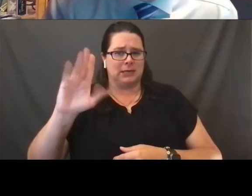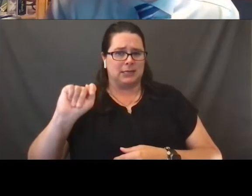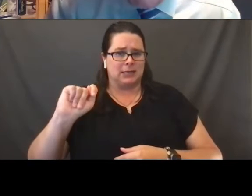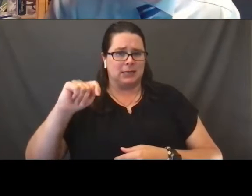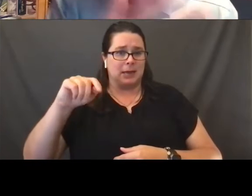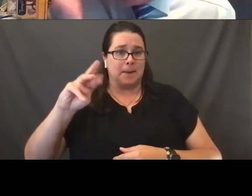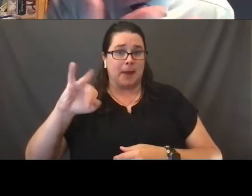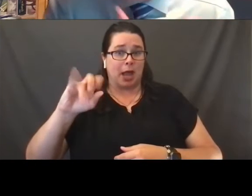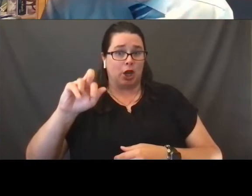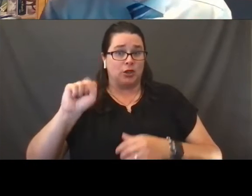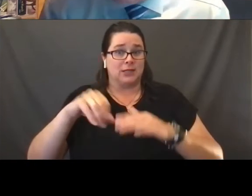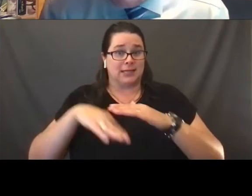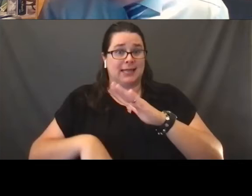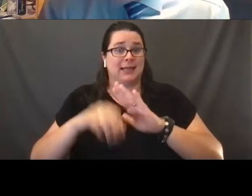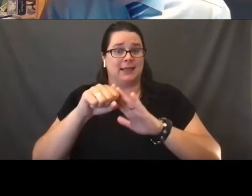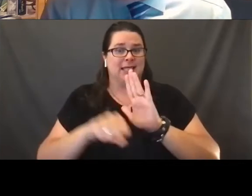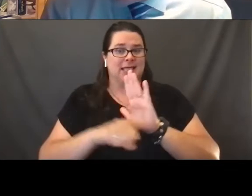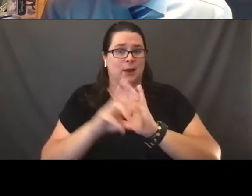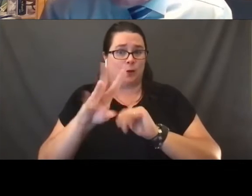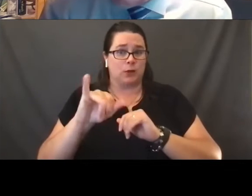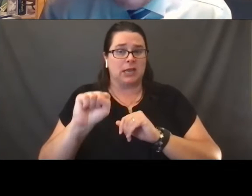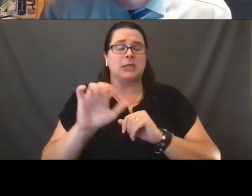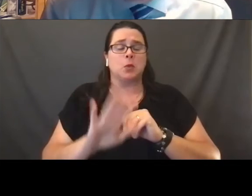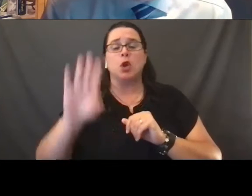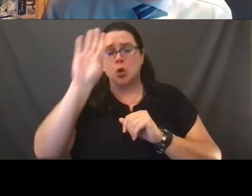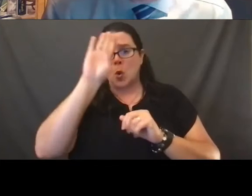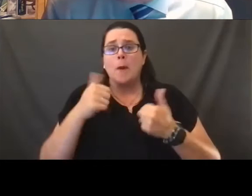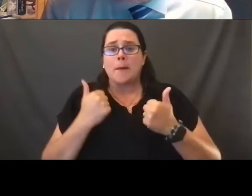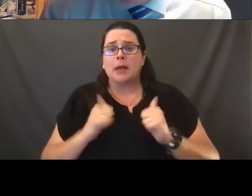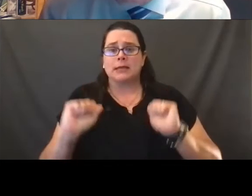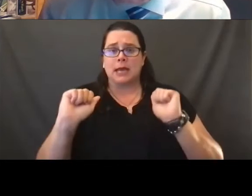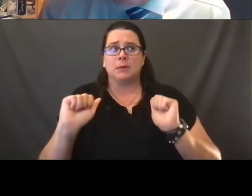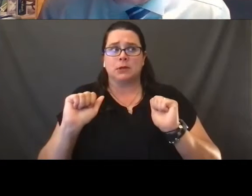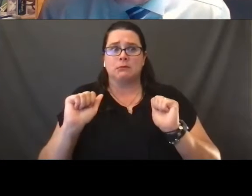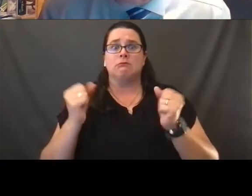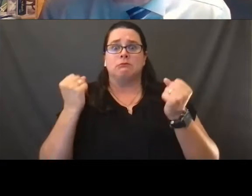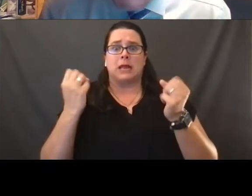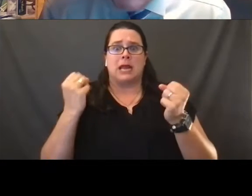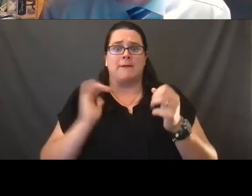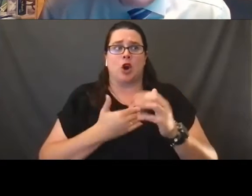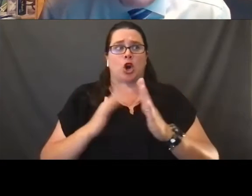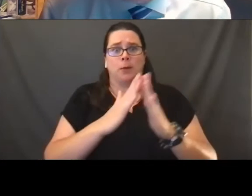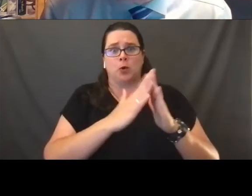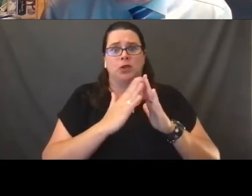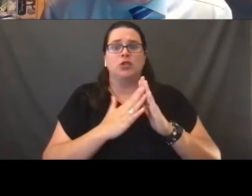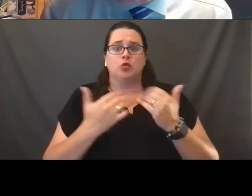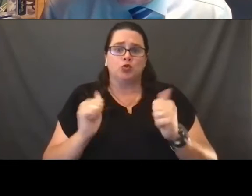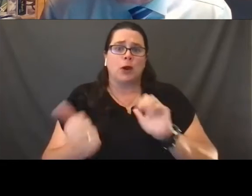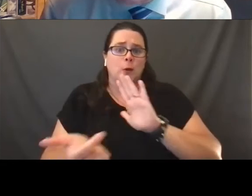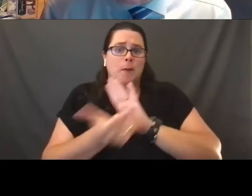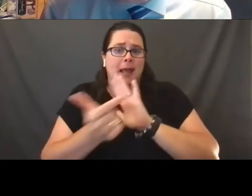We know as well, not listed here, about the attempts throughout many of our communities to ban conversion therapy